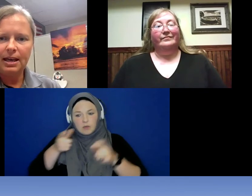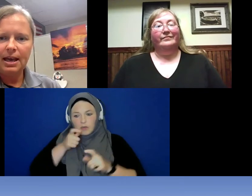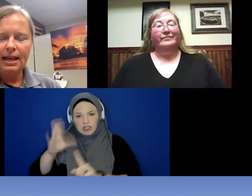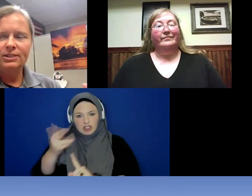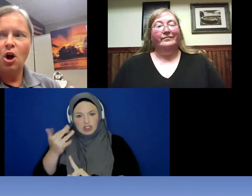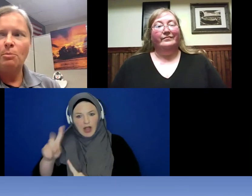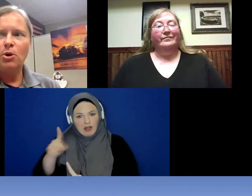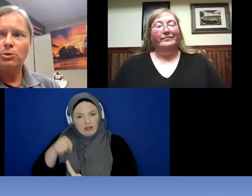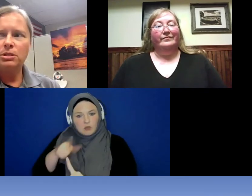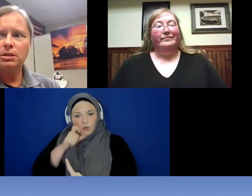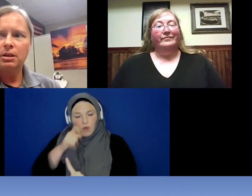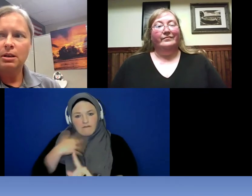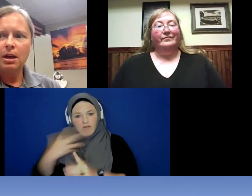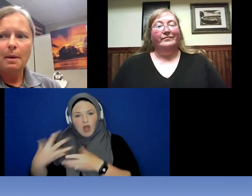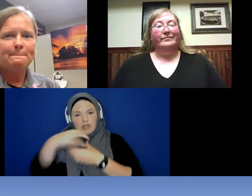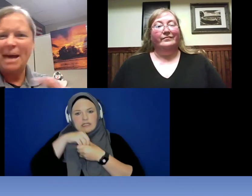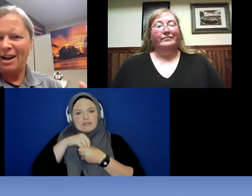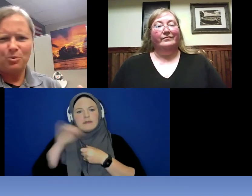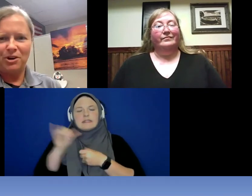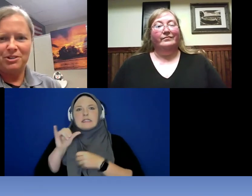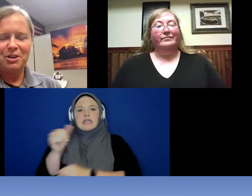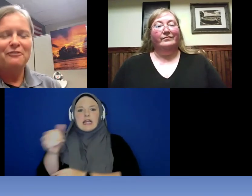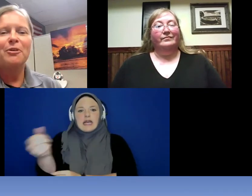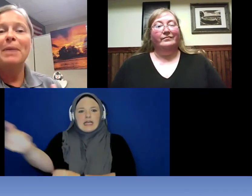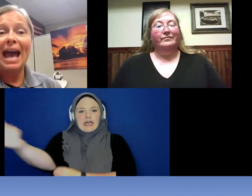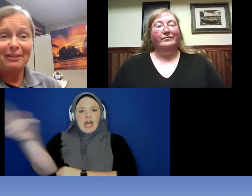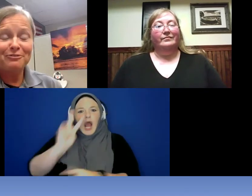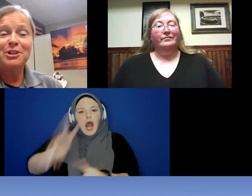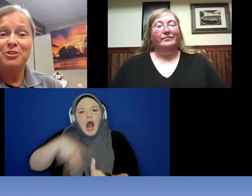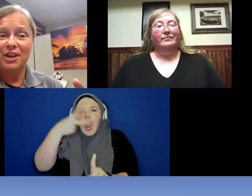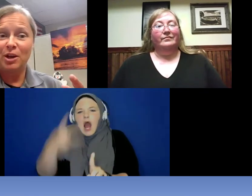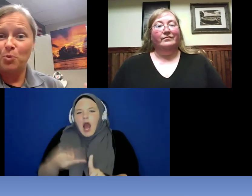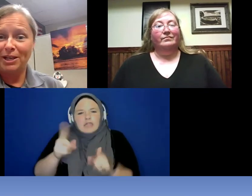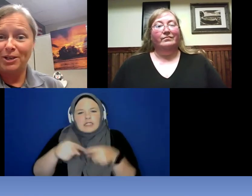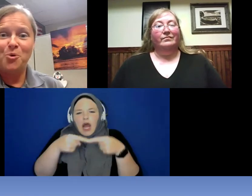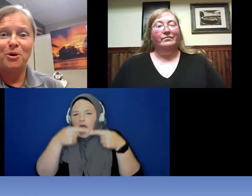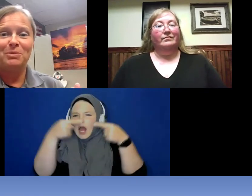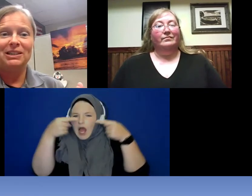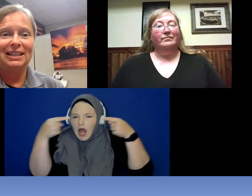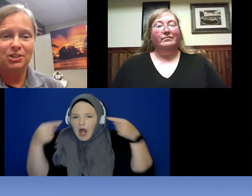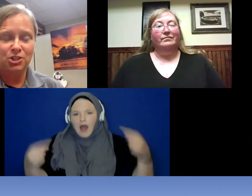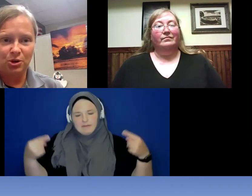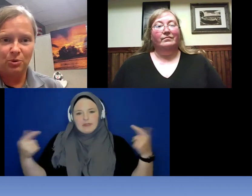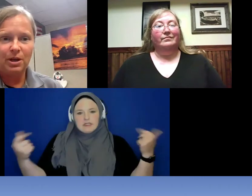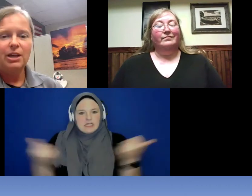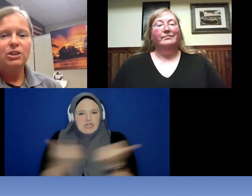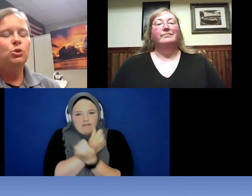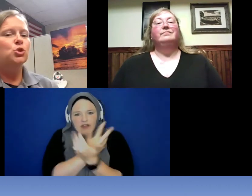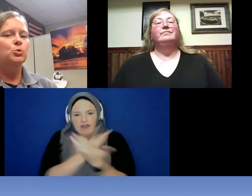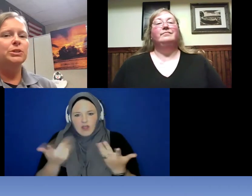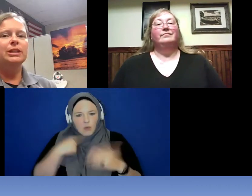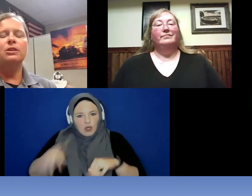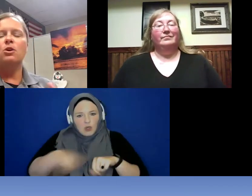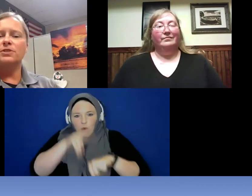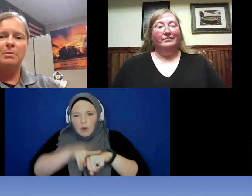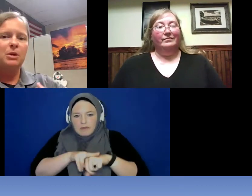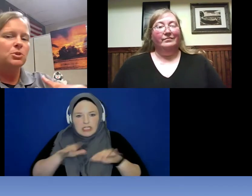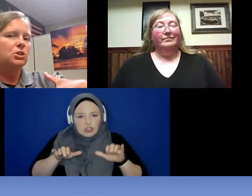autistic it's almost backwards from everything that we normally do. Usually you know if somebody was